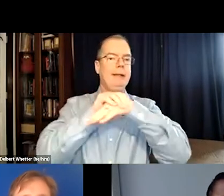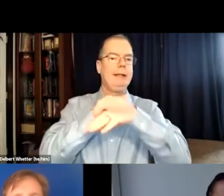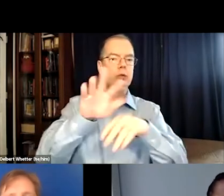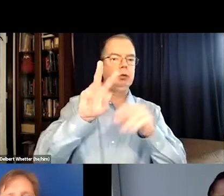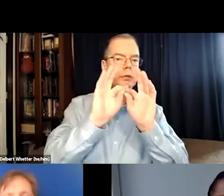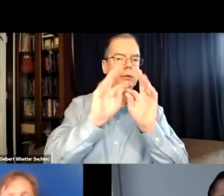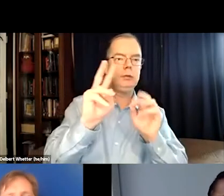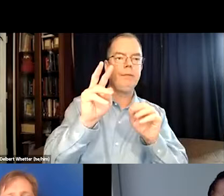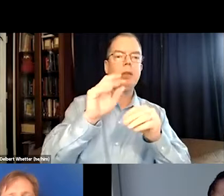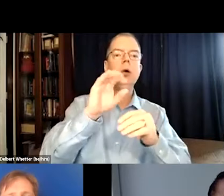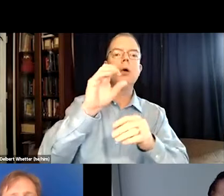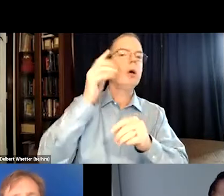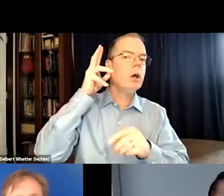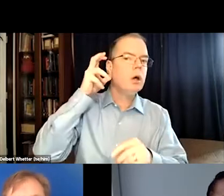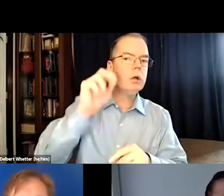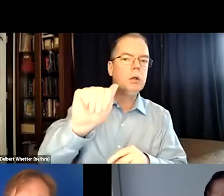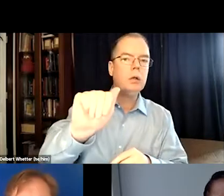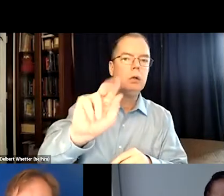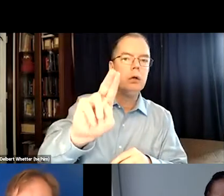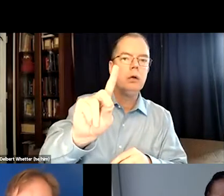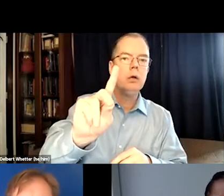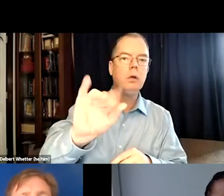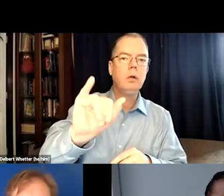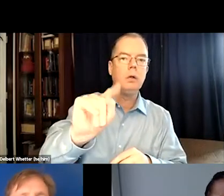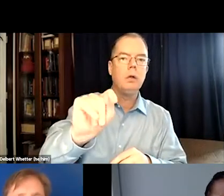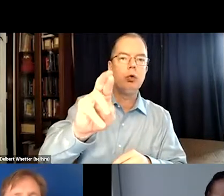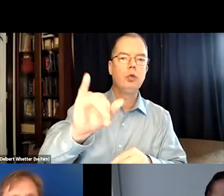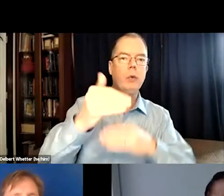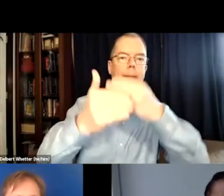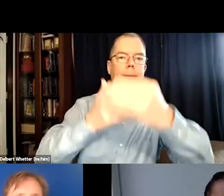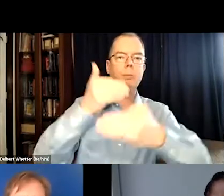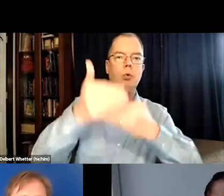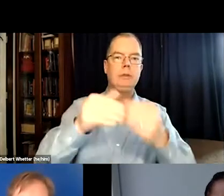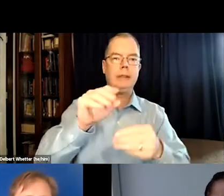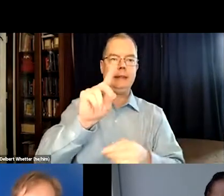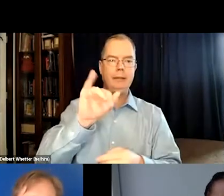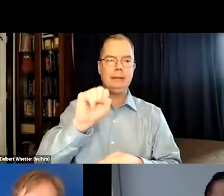maybe there was- auditory processing disorder. Or the auditory processing.